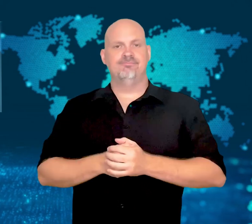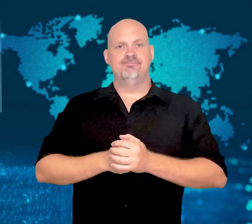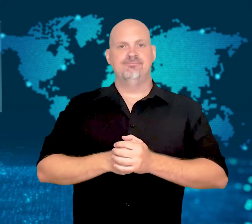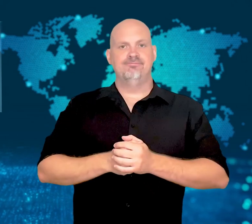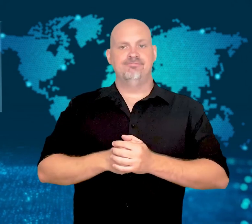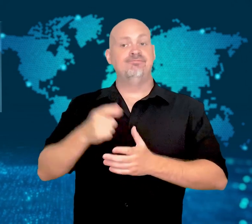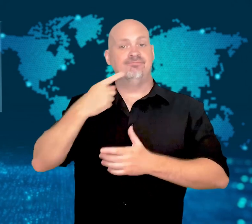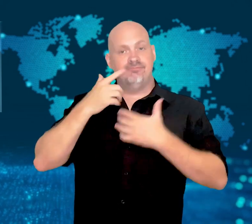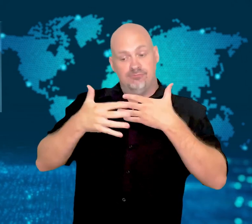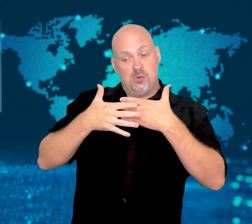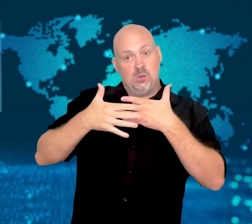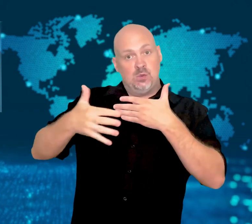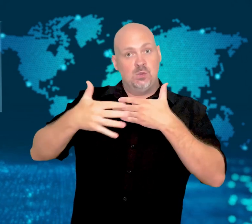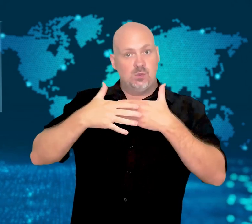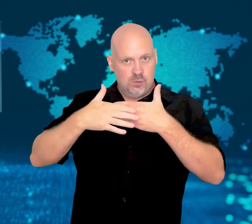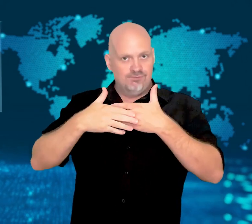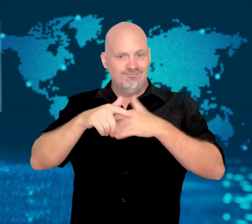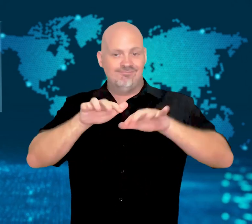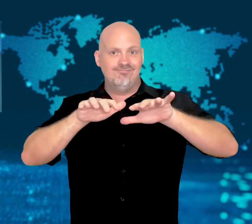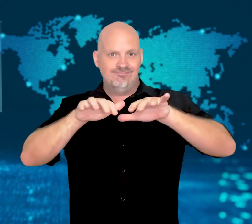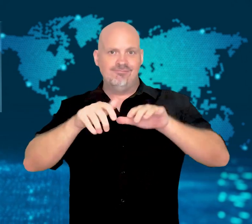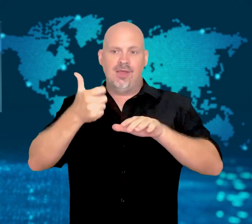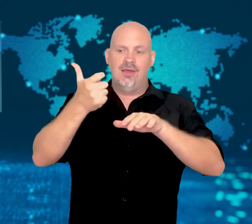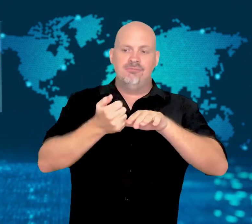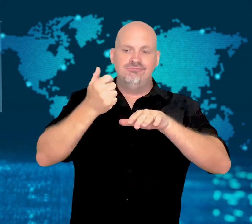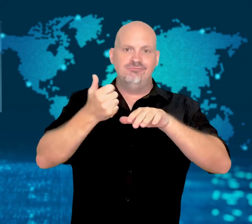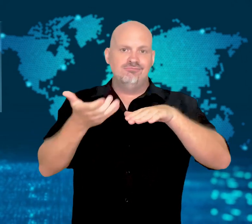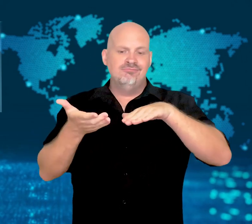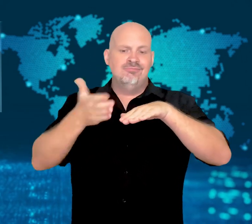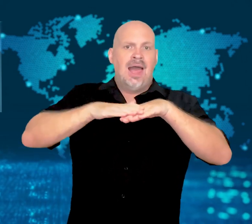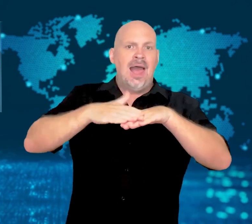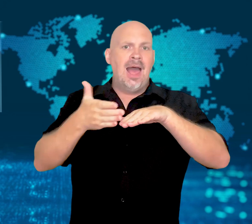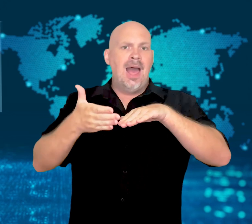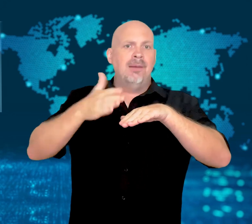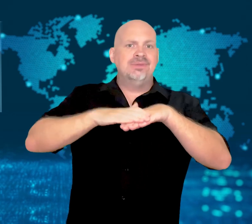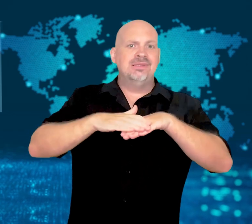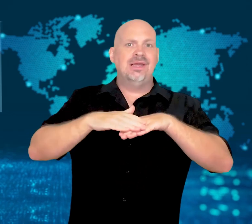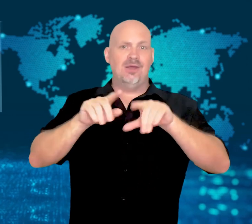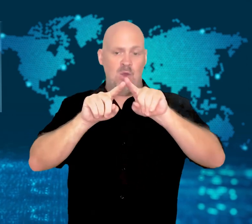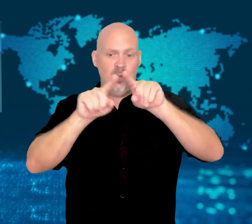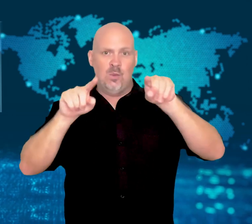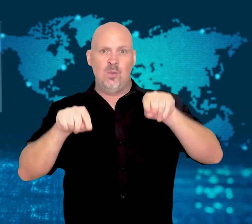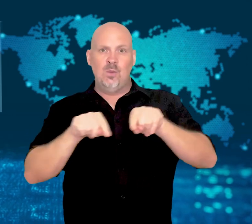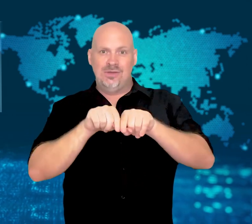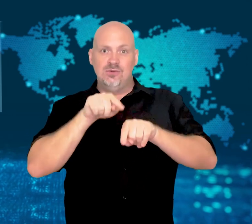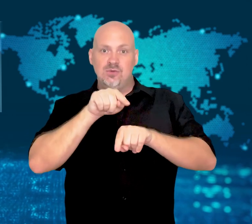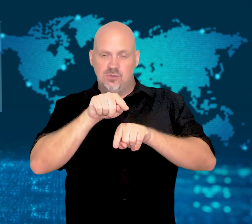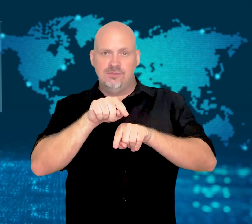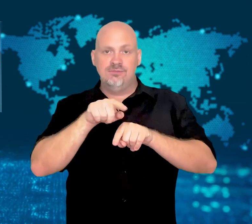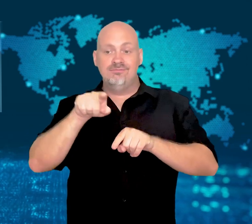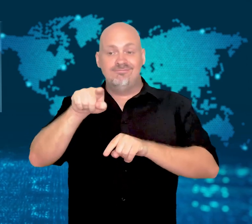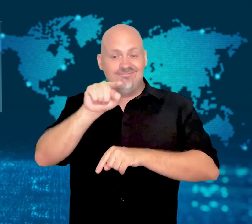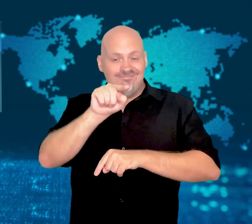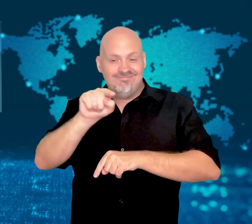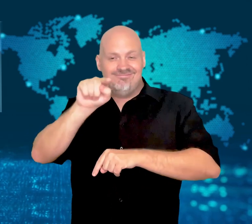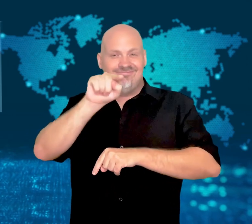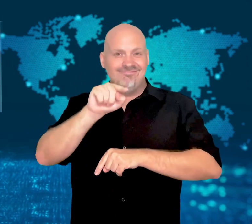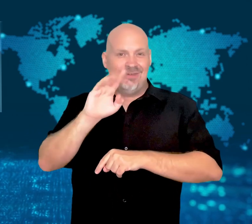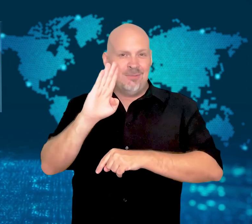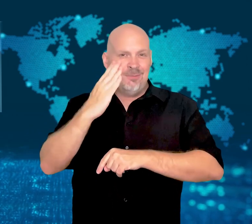The company will soon release a Windows update that will remove all IE icons